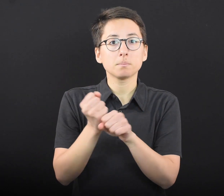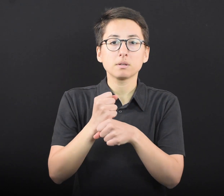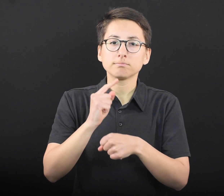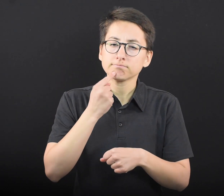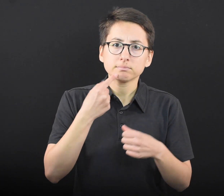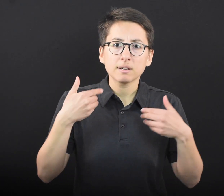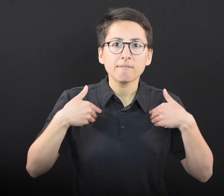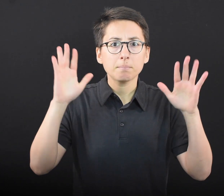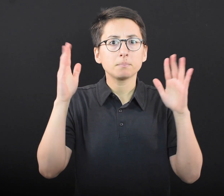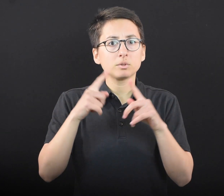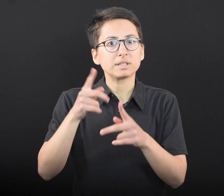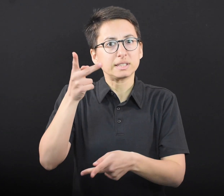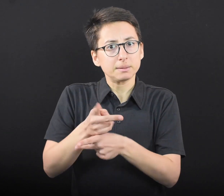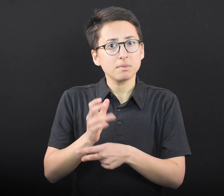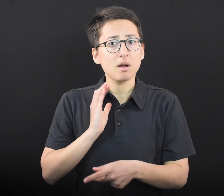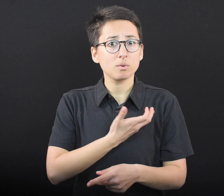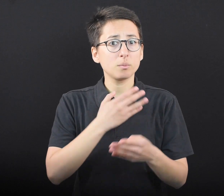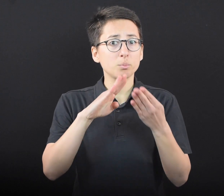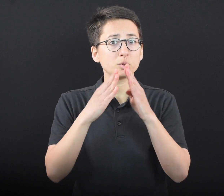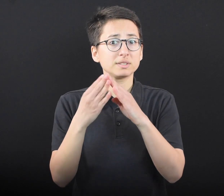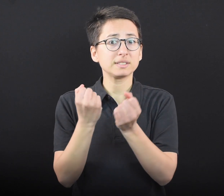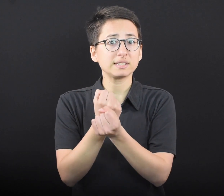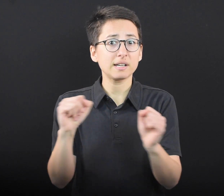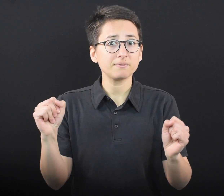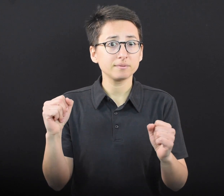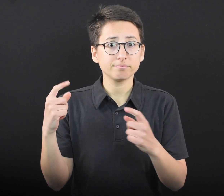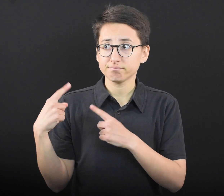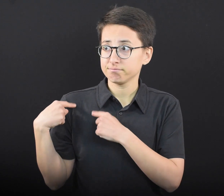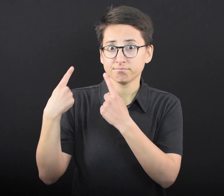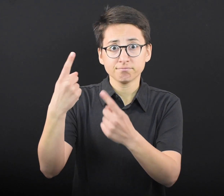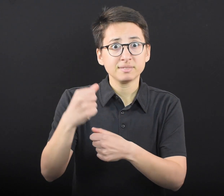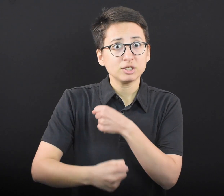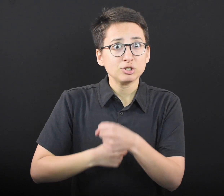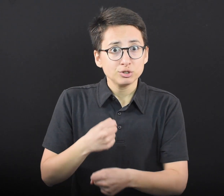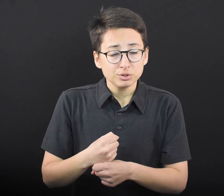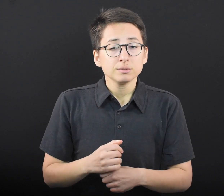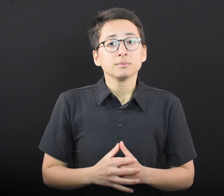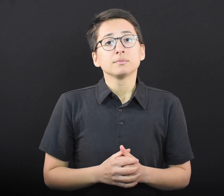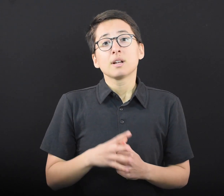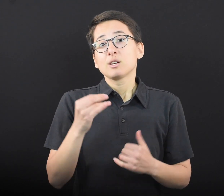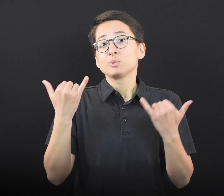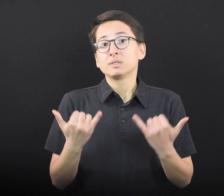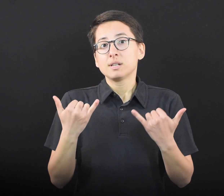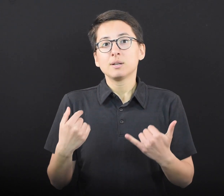have made extraordinary sacrifices to keep our communities safe this past year, and today